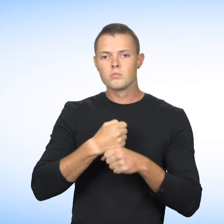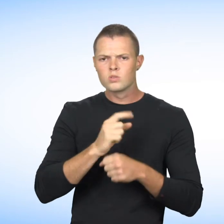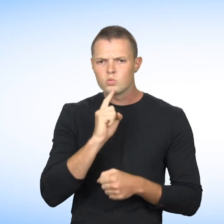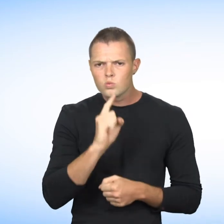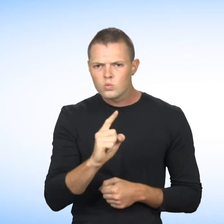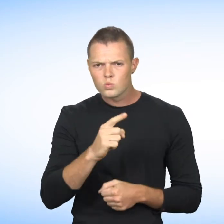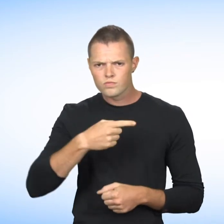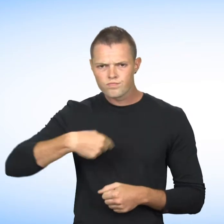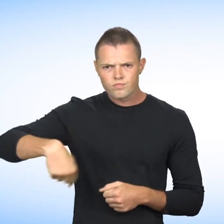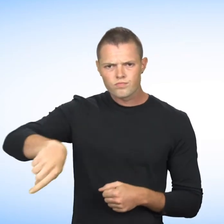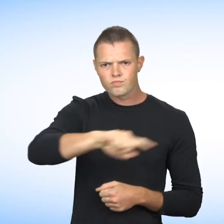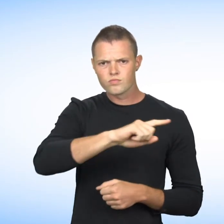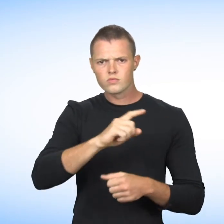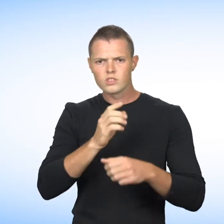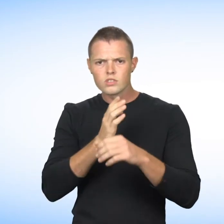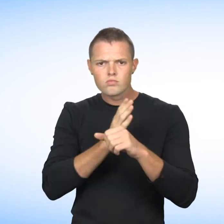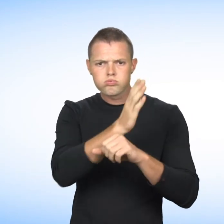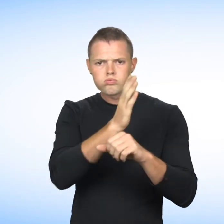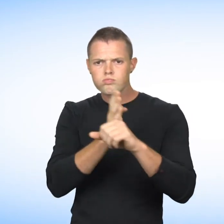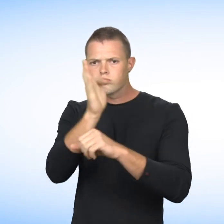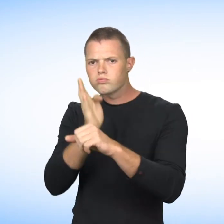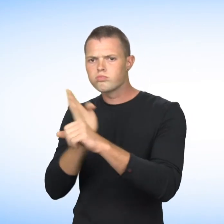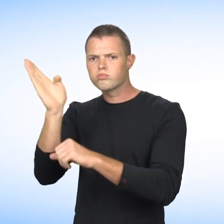ensure the enforcement of the act respecting